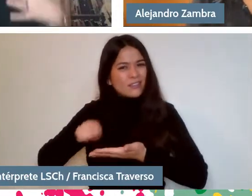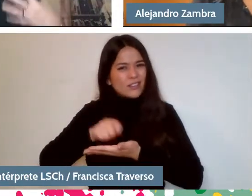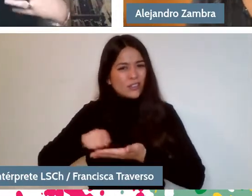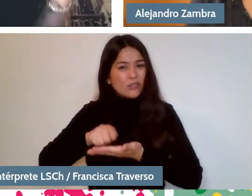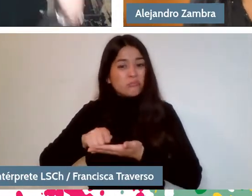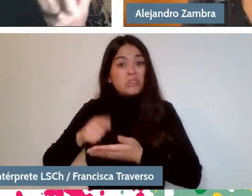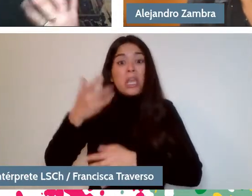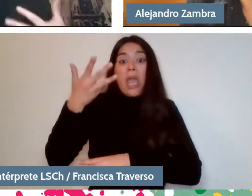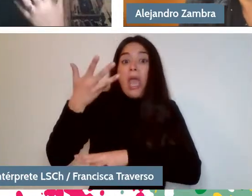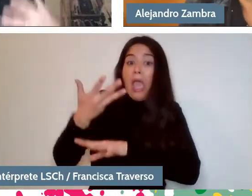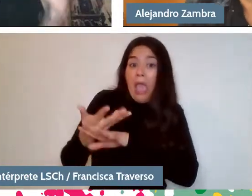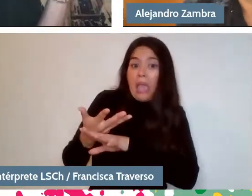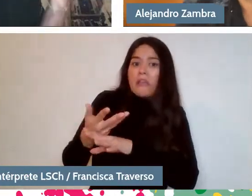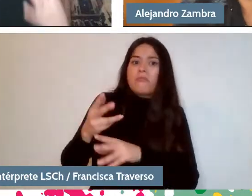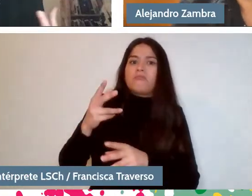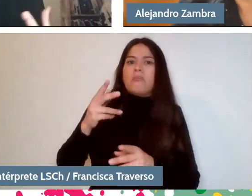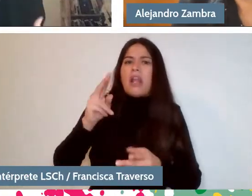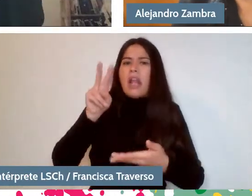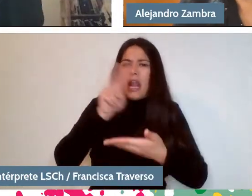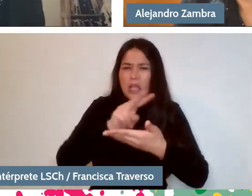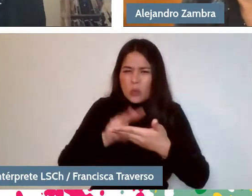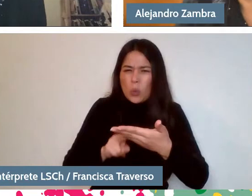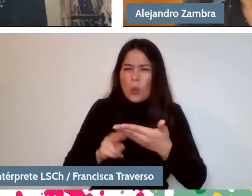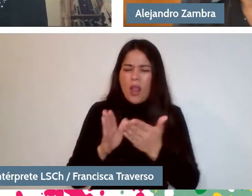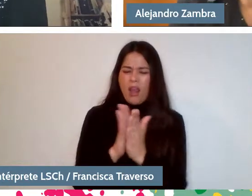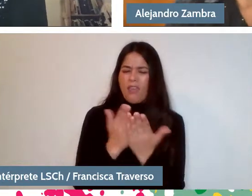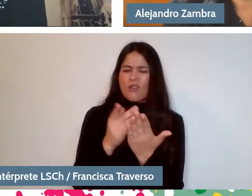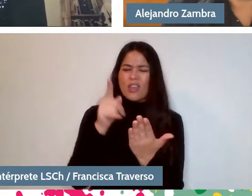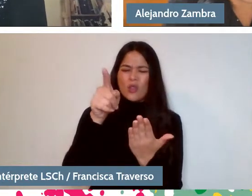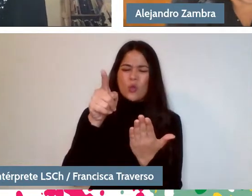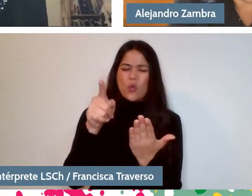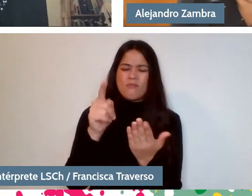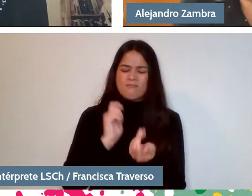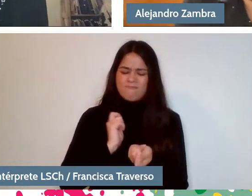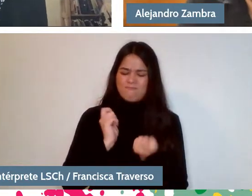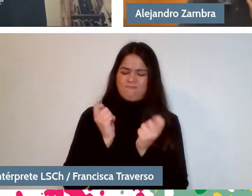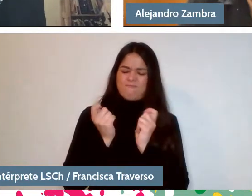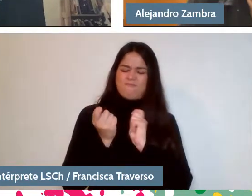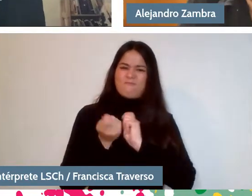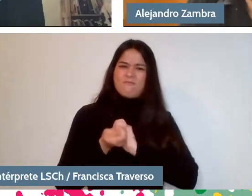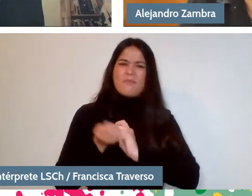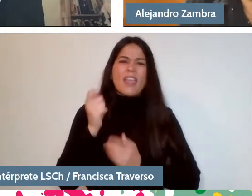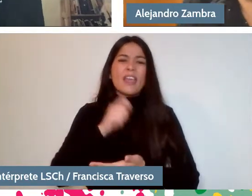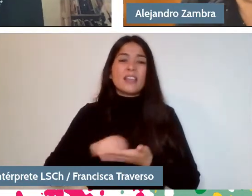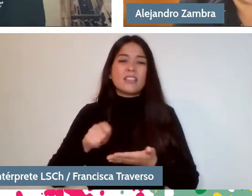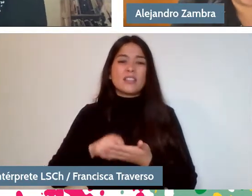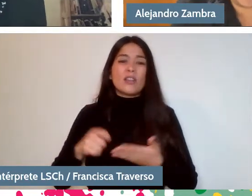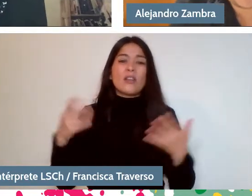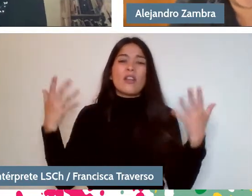that you feel they made you a writer. Yes, it is confusing. Well, thank you very much for all those flowers,